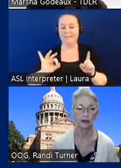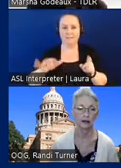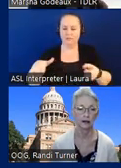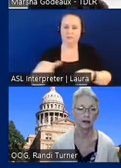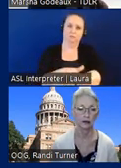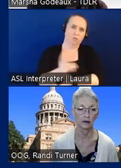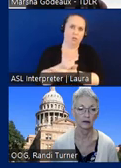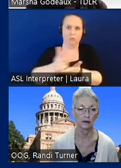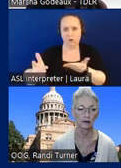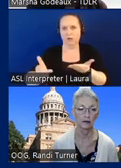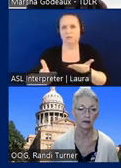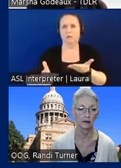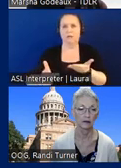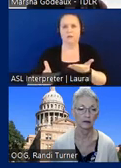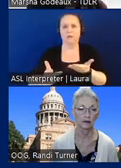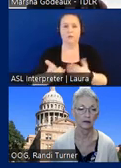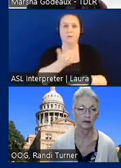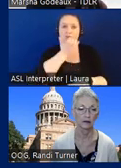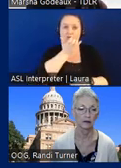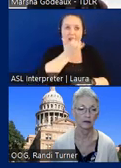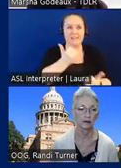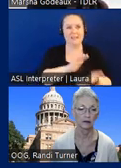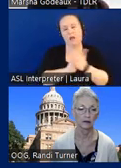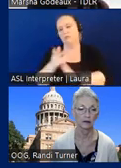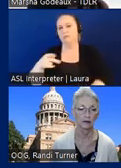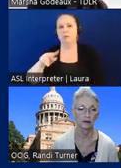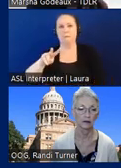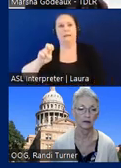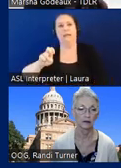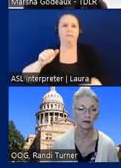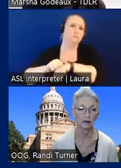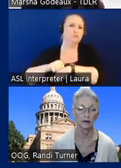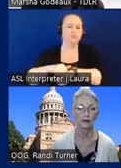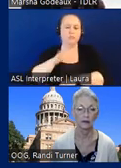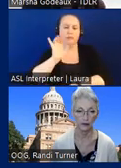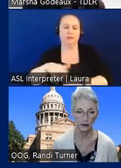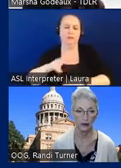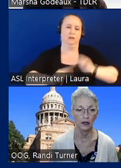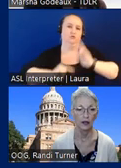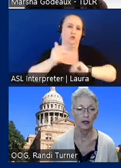taking it from a grass lot and making it paved, that's going to be considered construction. And it